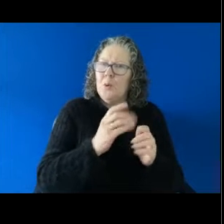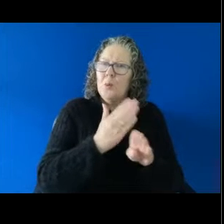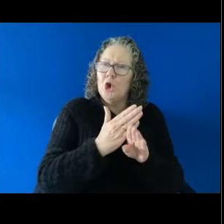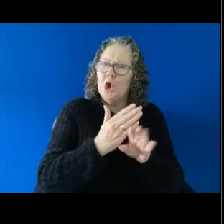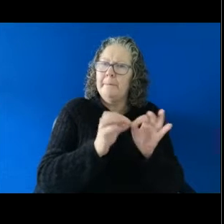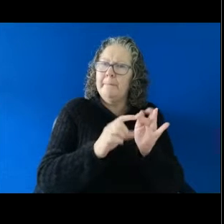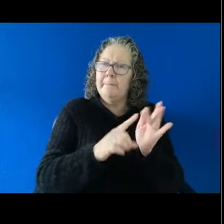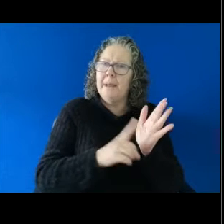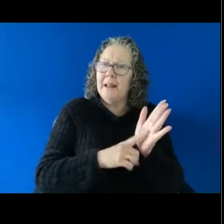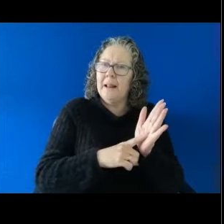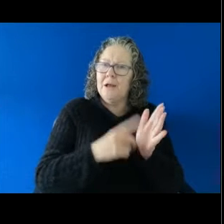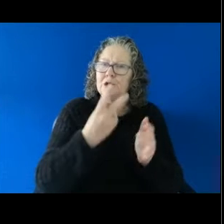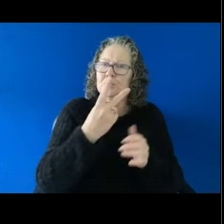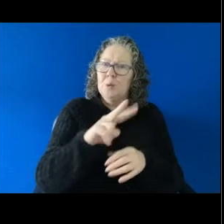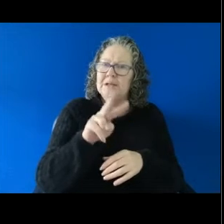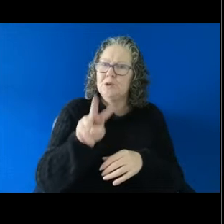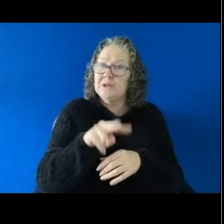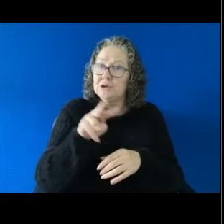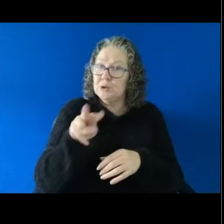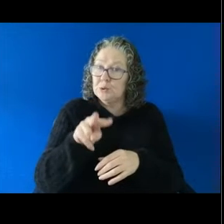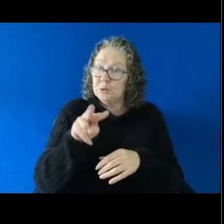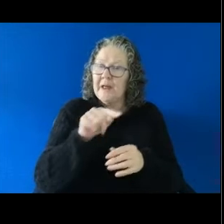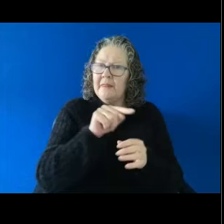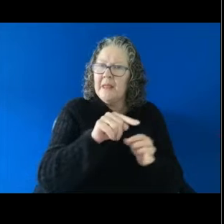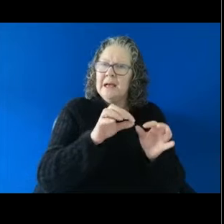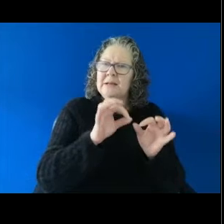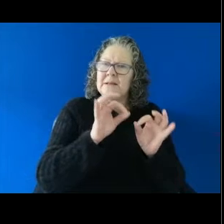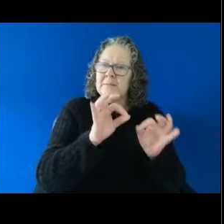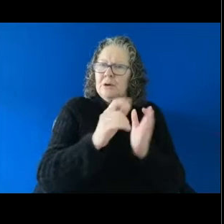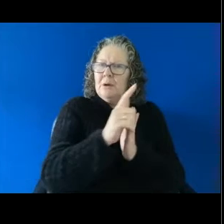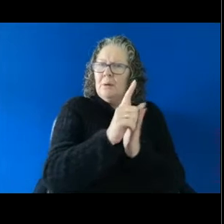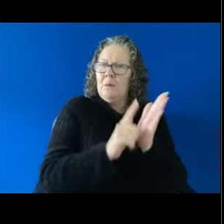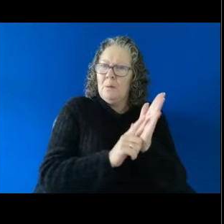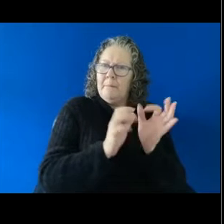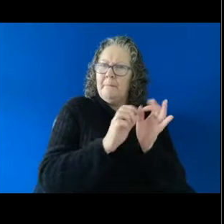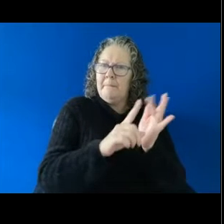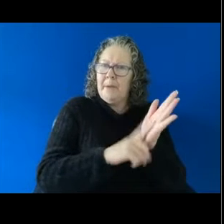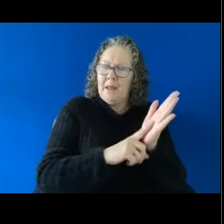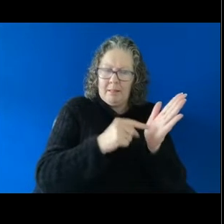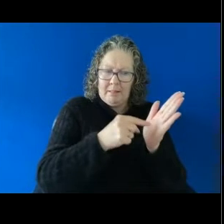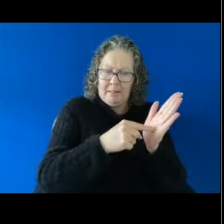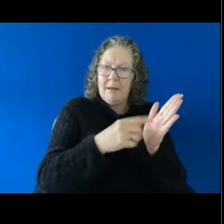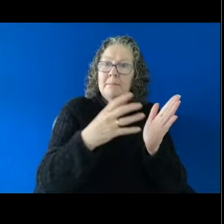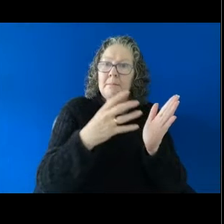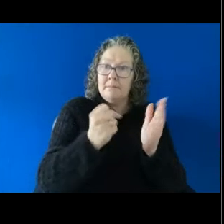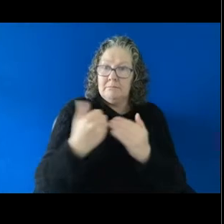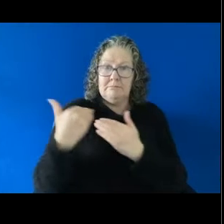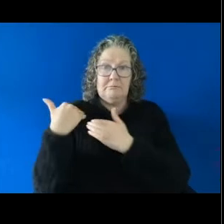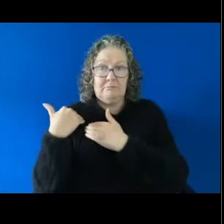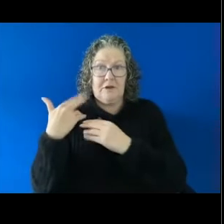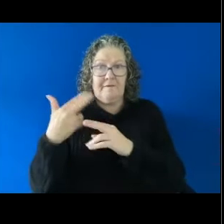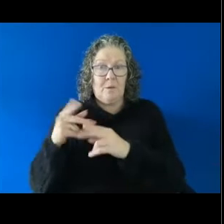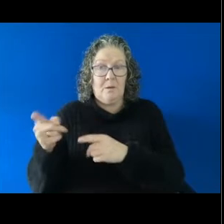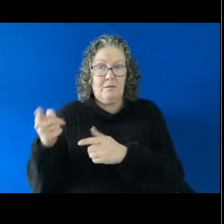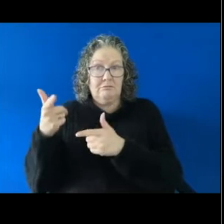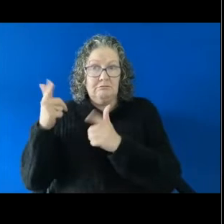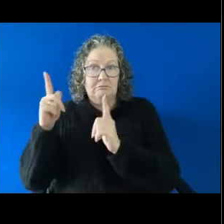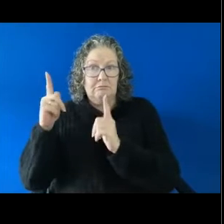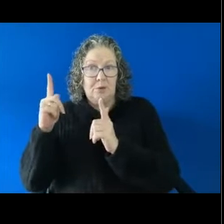and so this bill introduces a positive duty on employers to take reasonable and proportionate